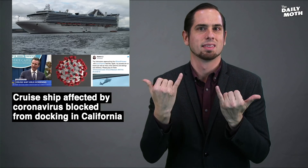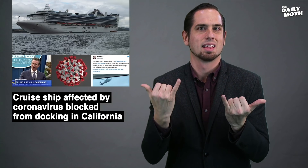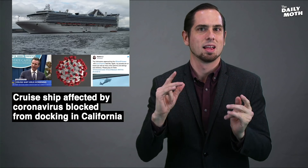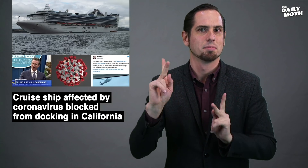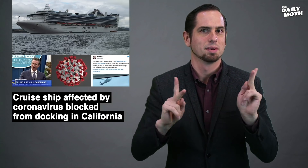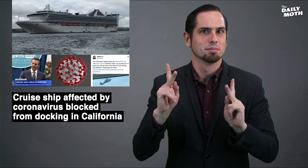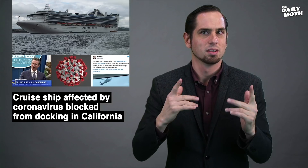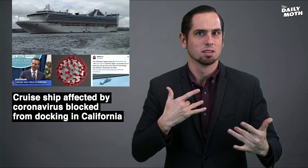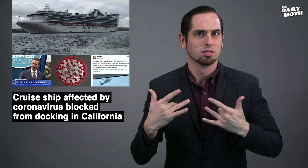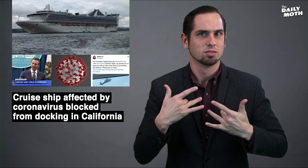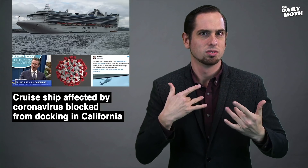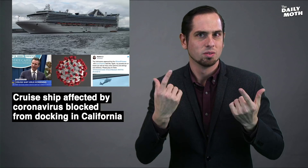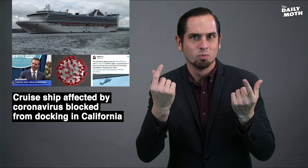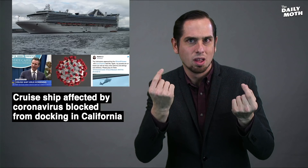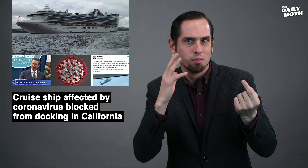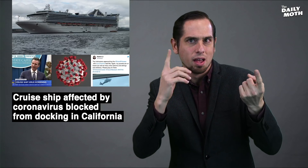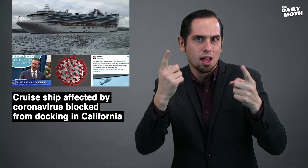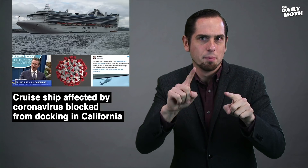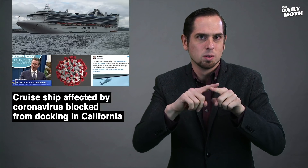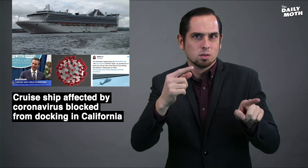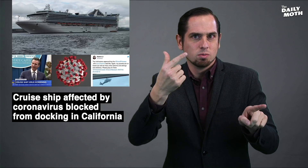People are concerned about what will happen to